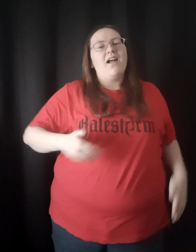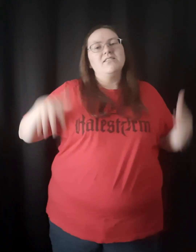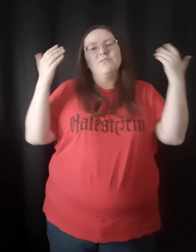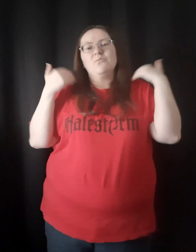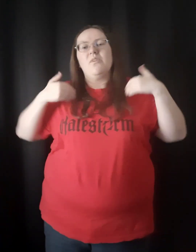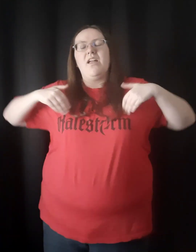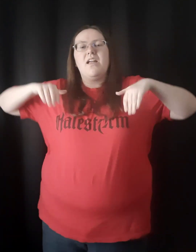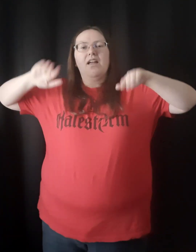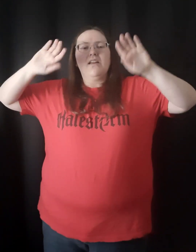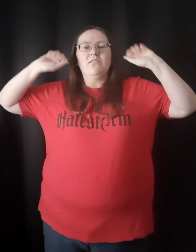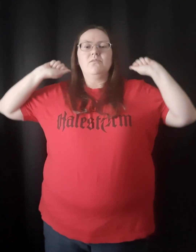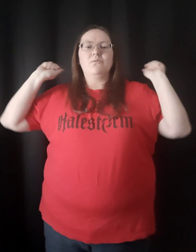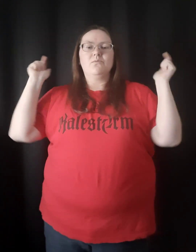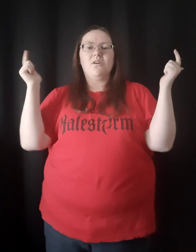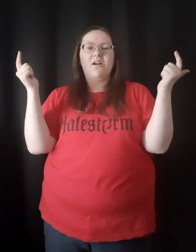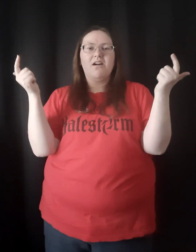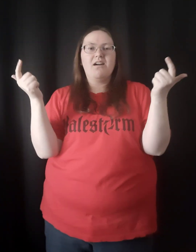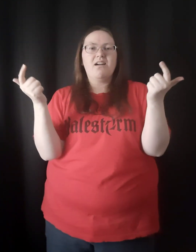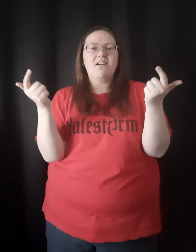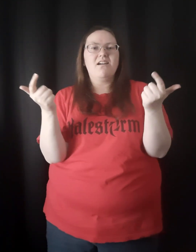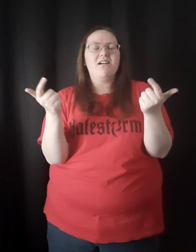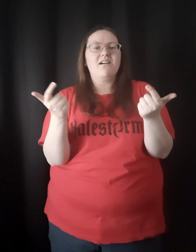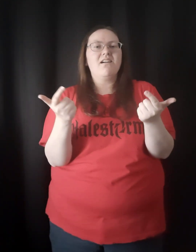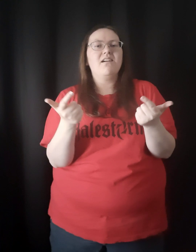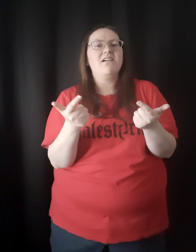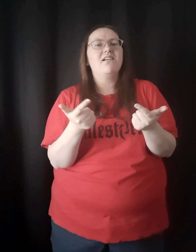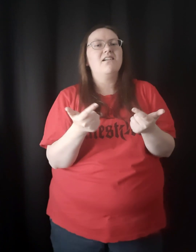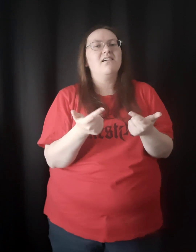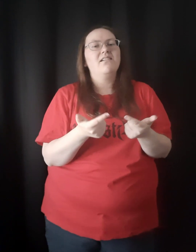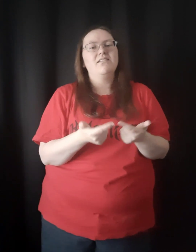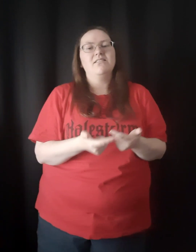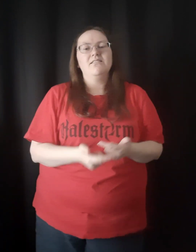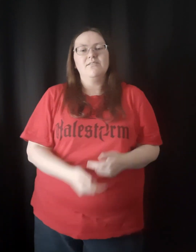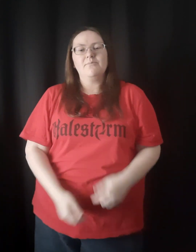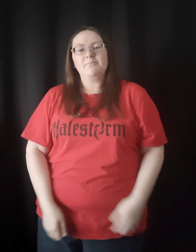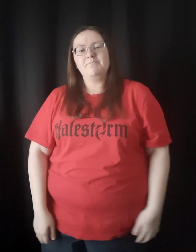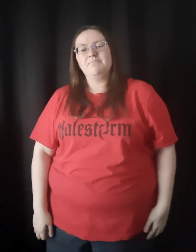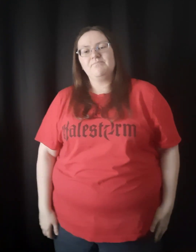I surrender all